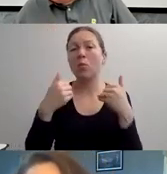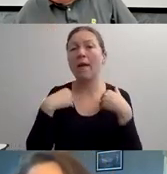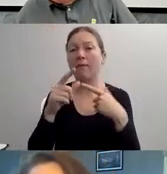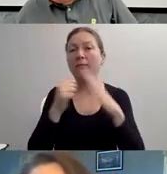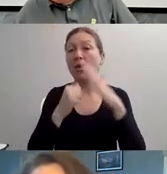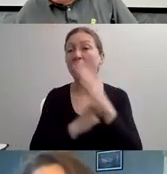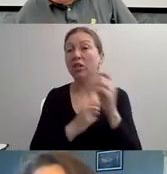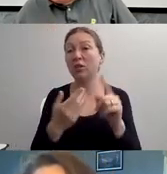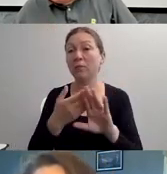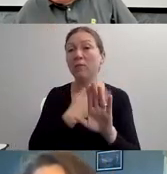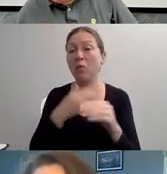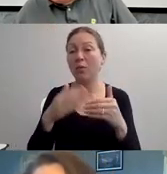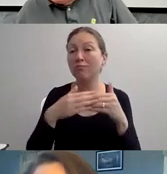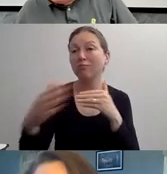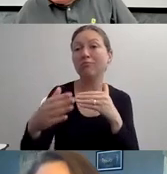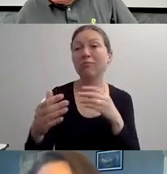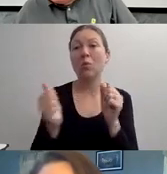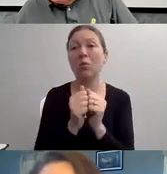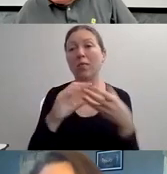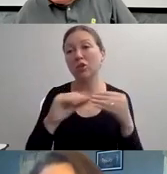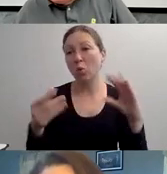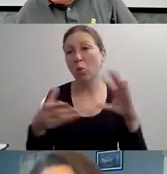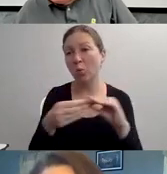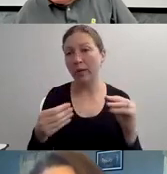AND THEY'RE WHAT I CALL THE DICHOTOMY OF DISABILITIES."